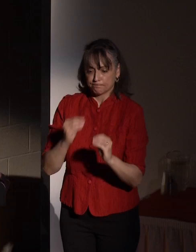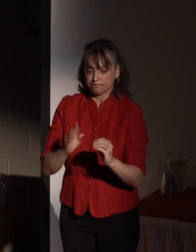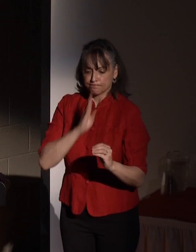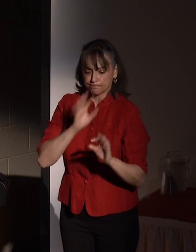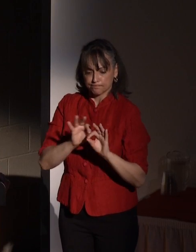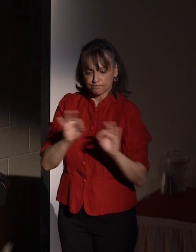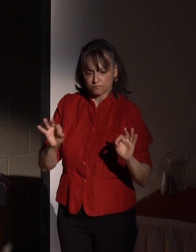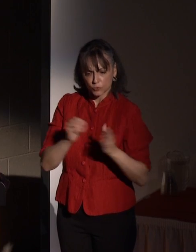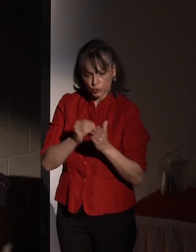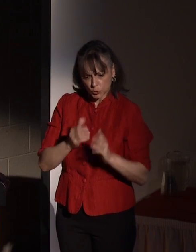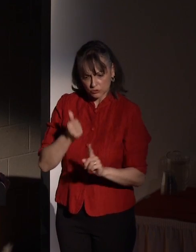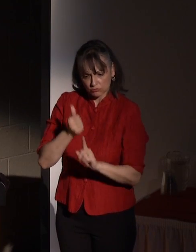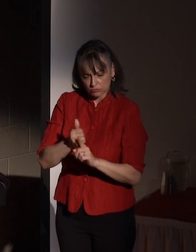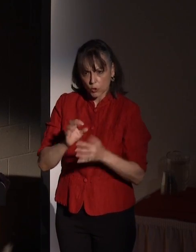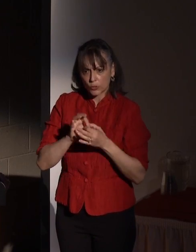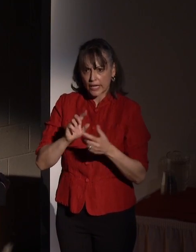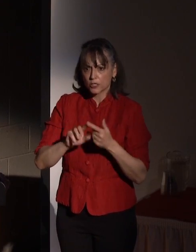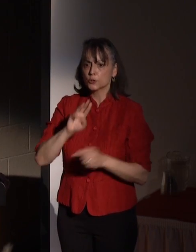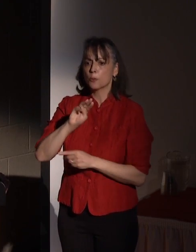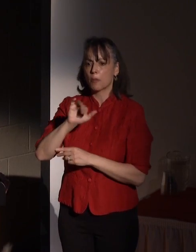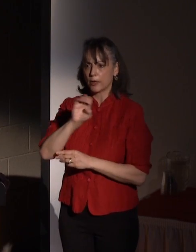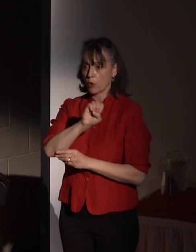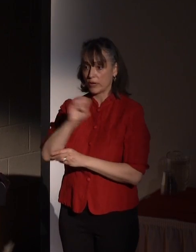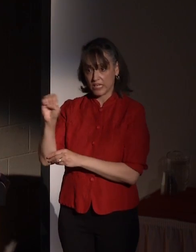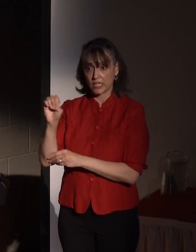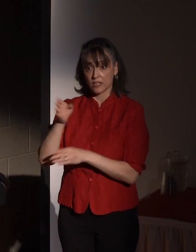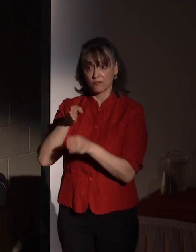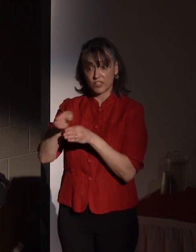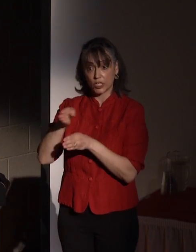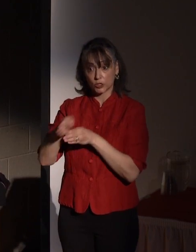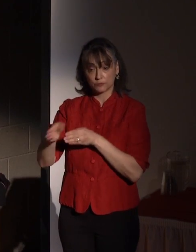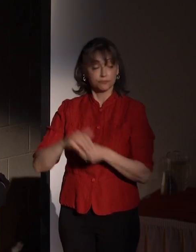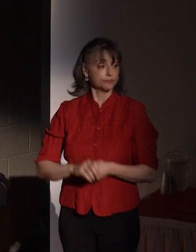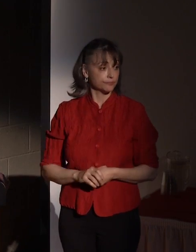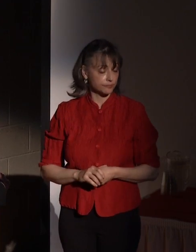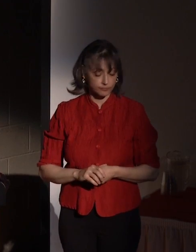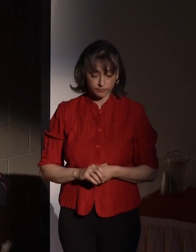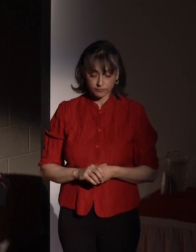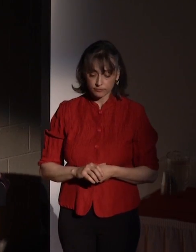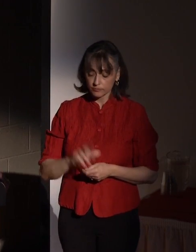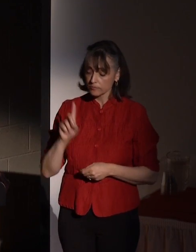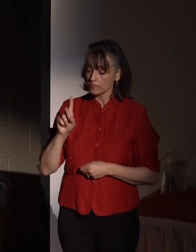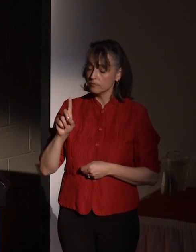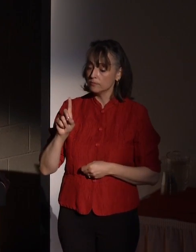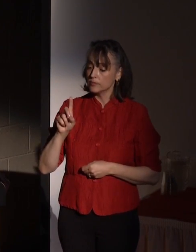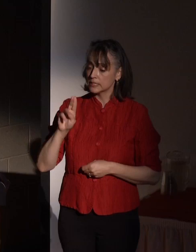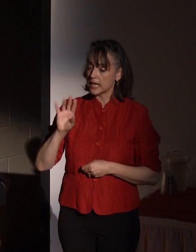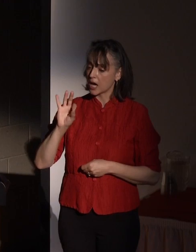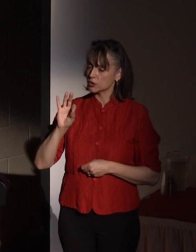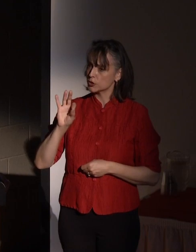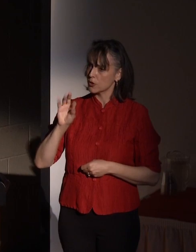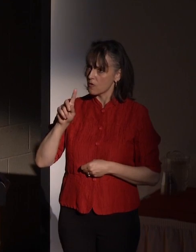area of microelectronics. Dr. Fuller had founding responsibility for the